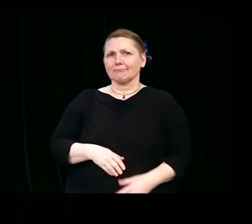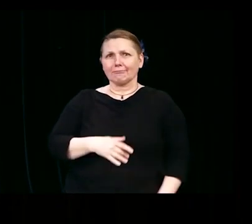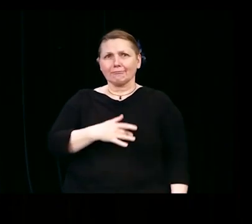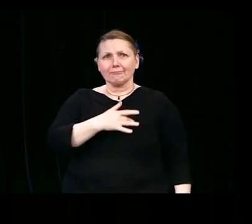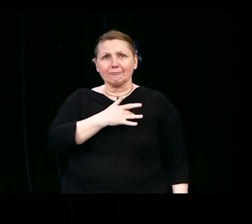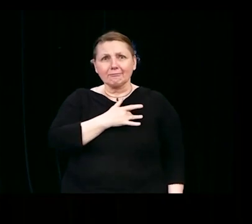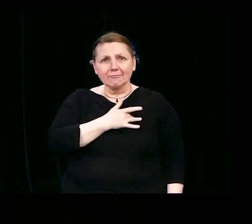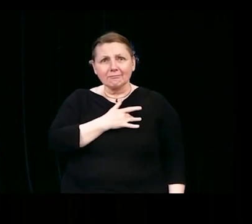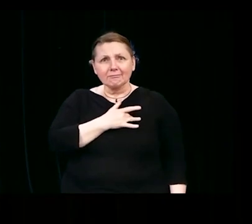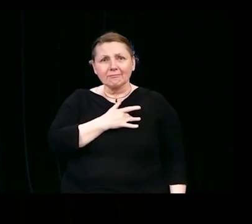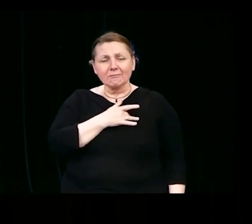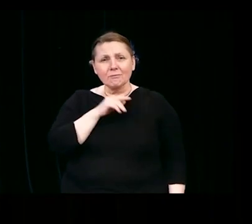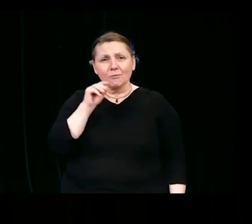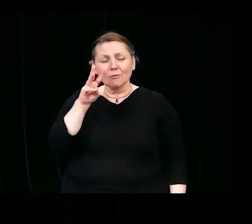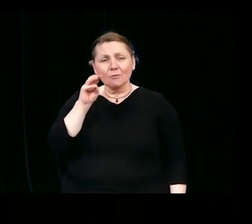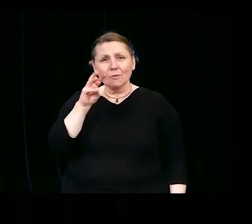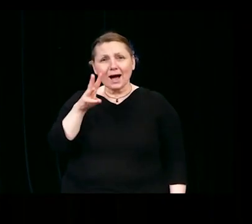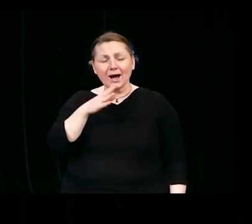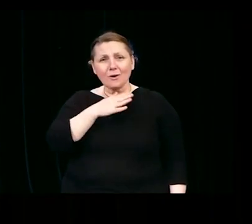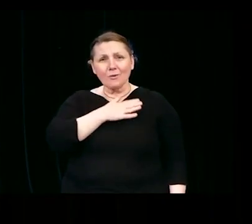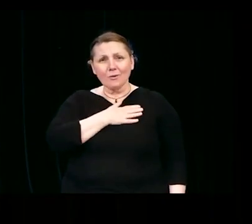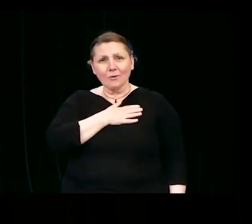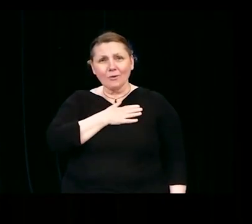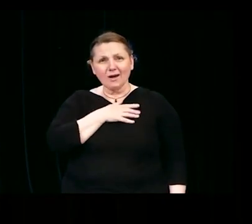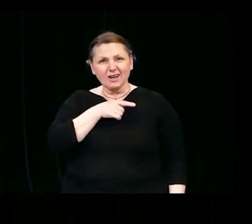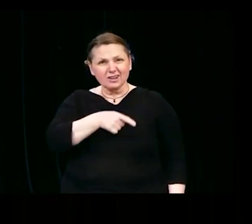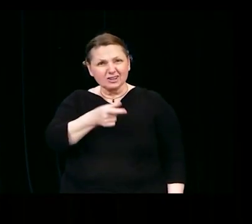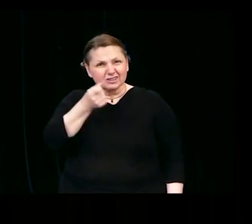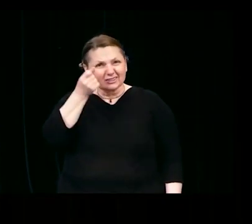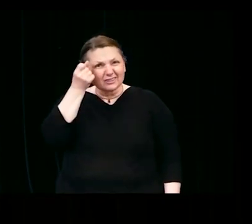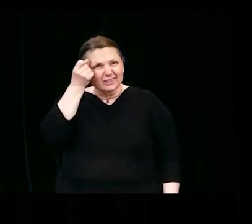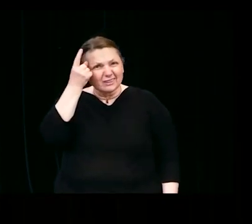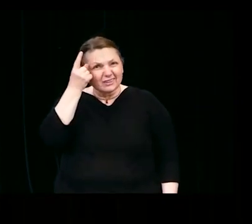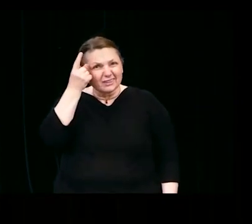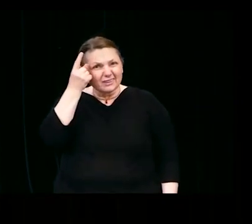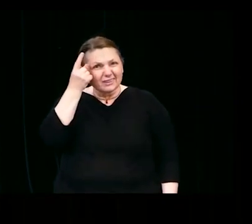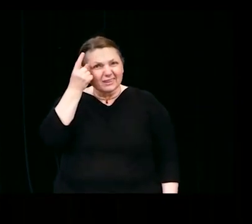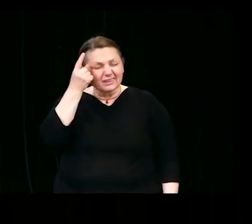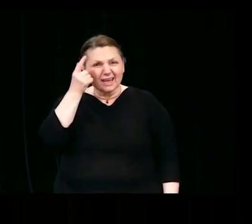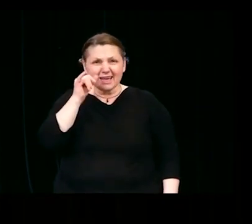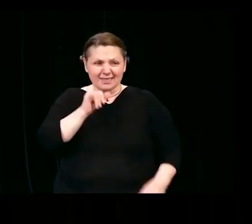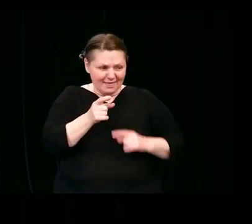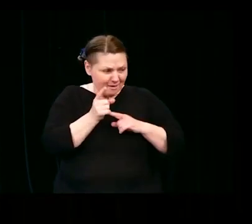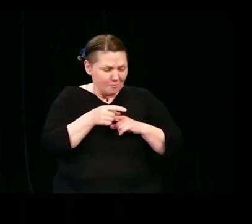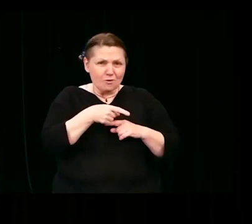and I thought, Wow. She gets it in that moment.